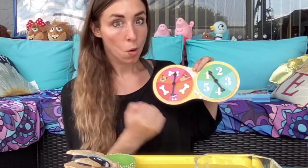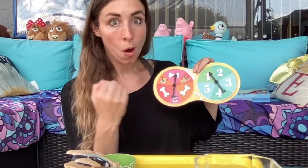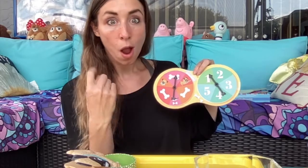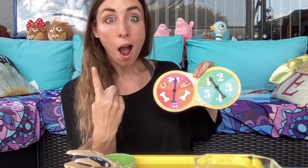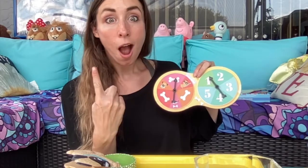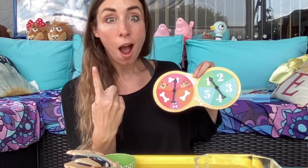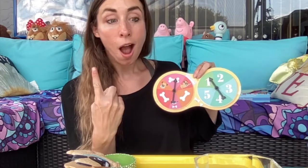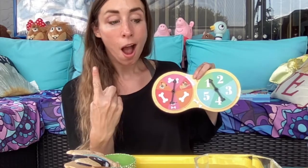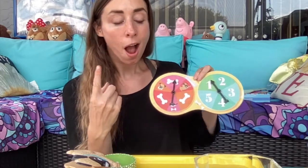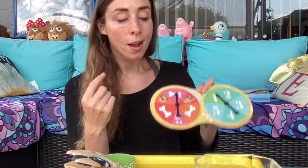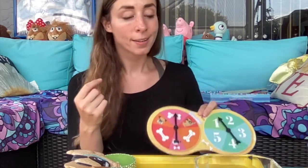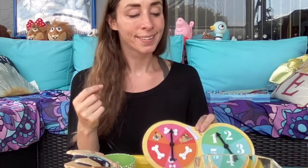One!